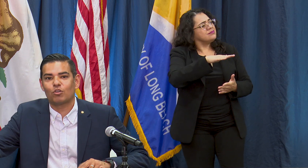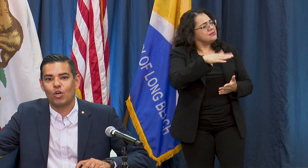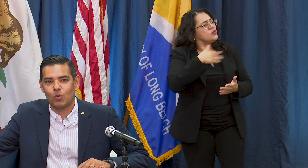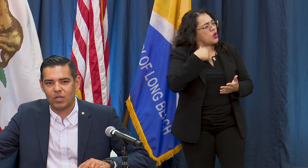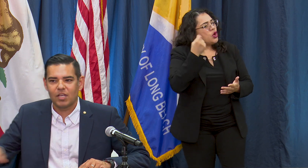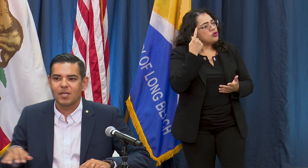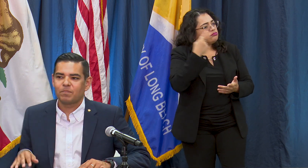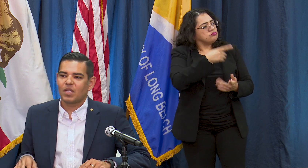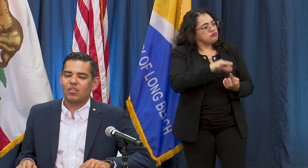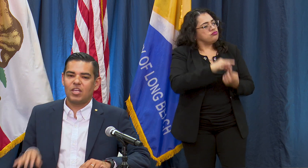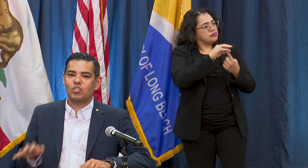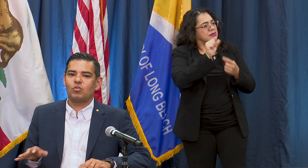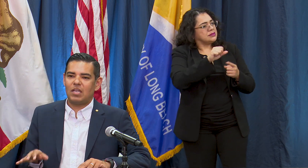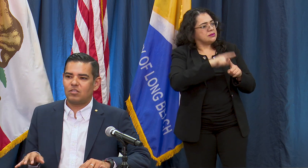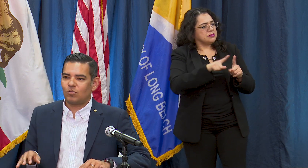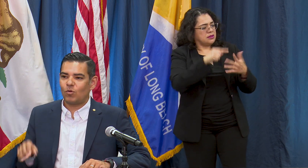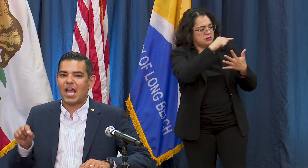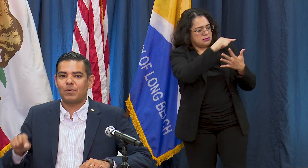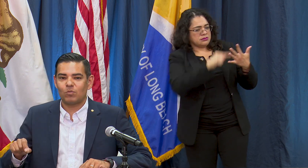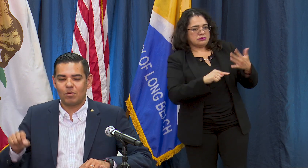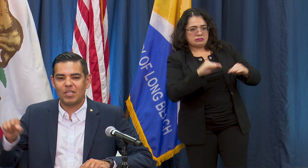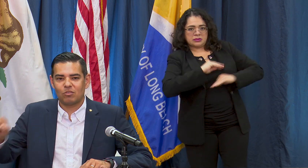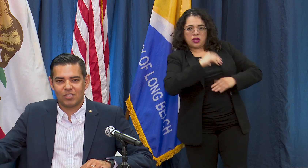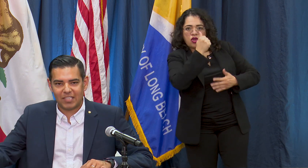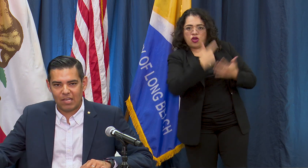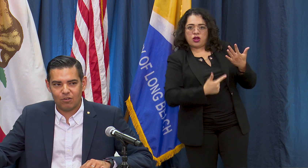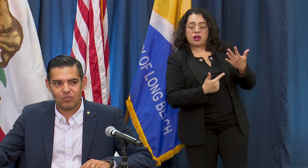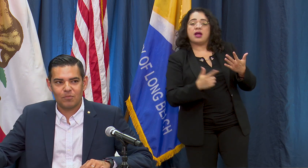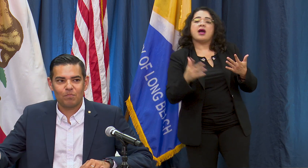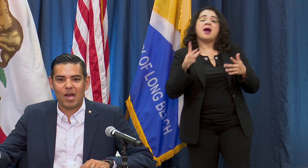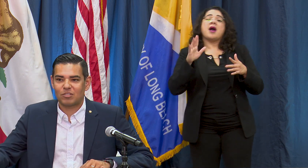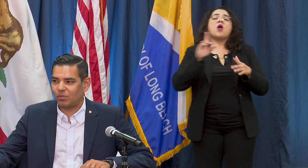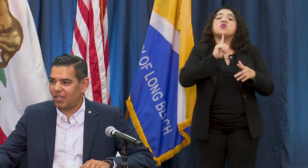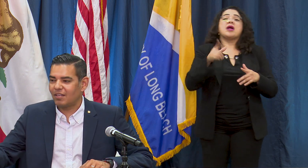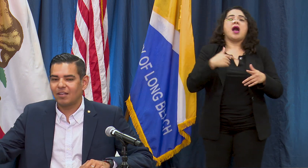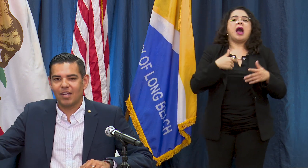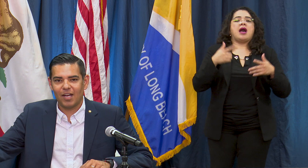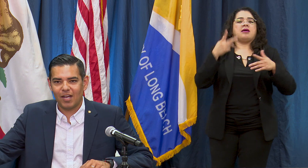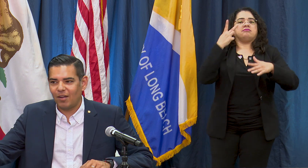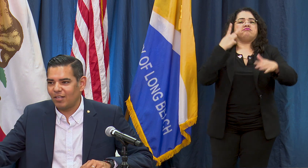your own. The issue is what happens when we meet those indicators possibly you